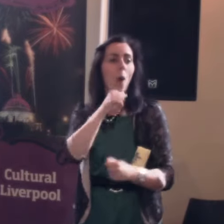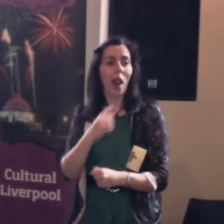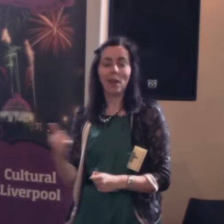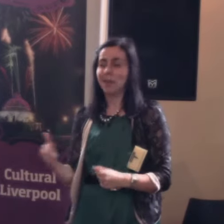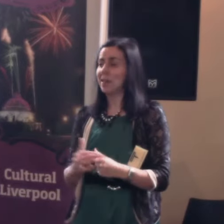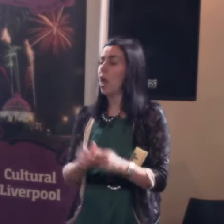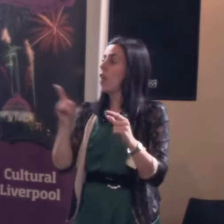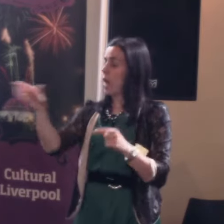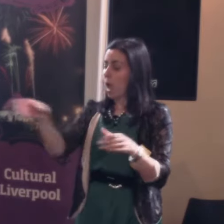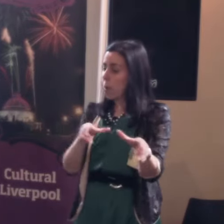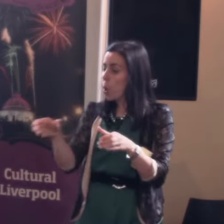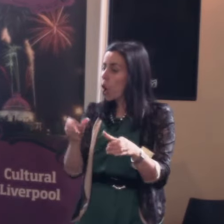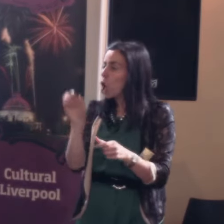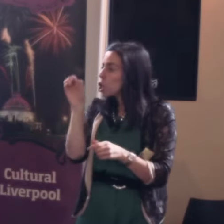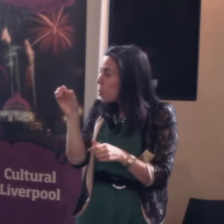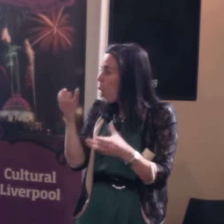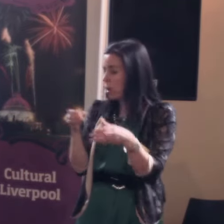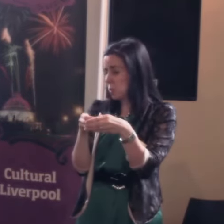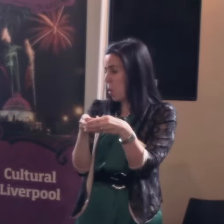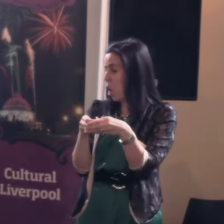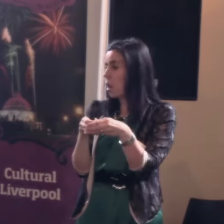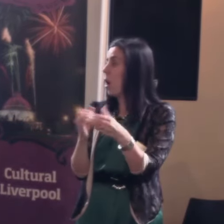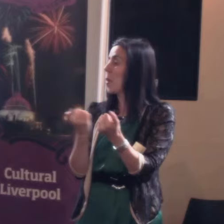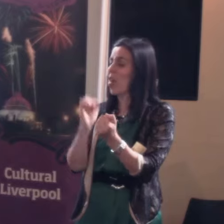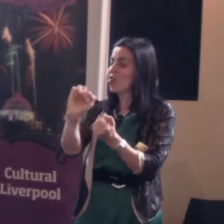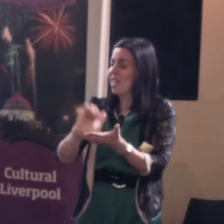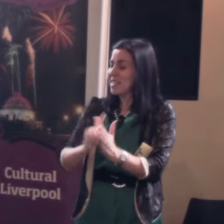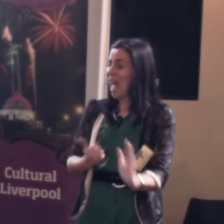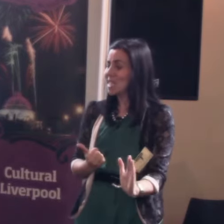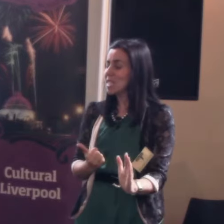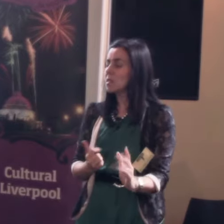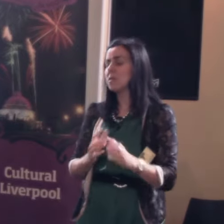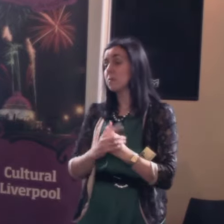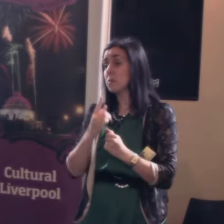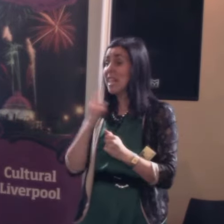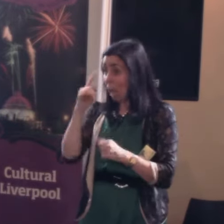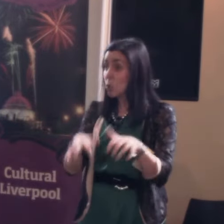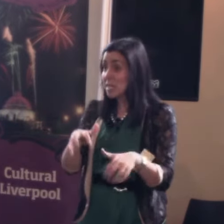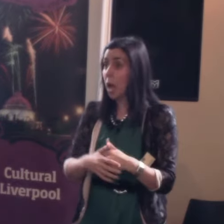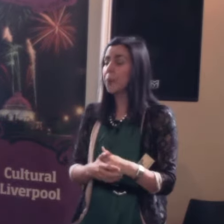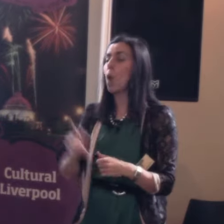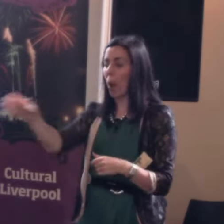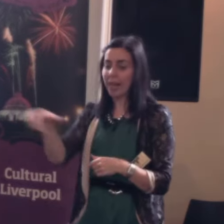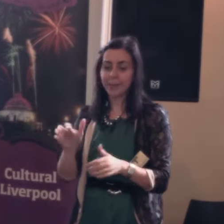they employ a tiny part of people's talents They say 'can you type?' Right, we'll hire you as a typist